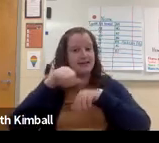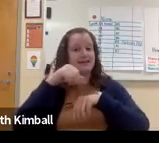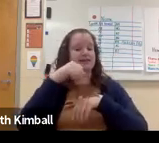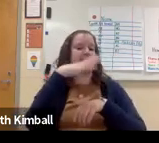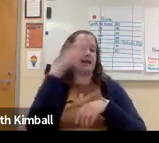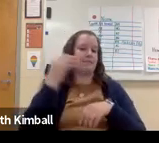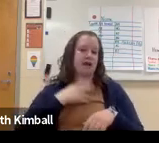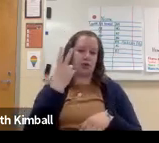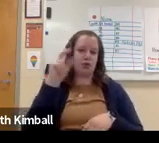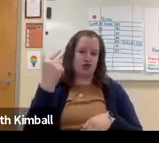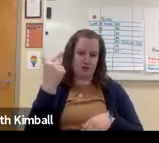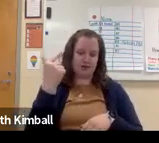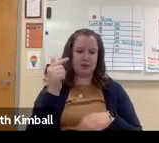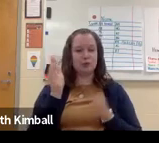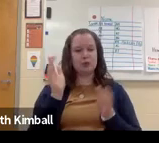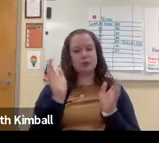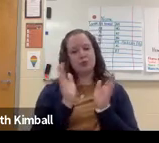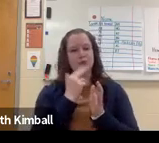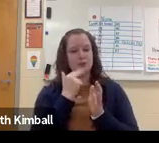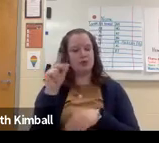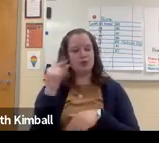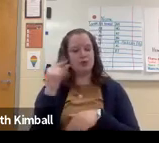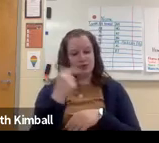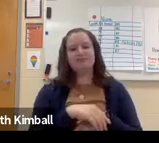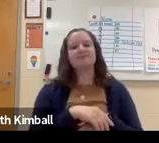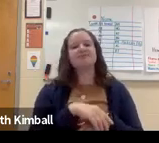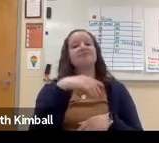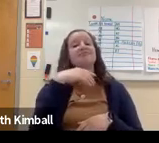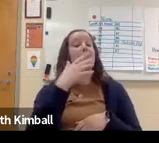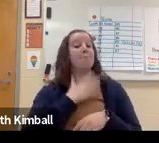such as reading, working on bicycle's and my two dogs.